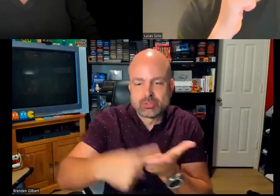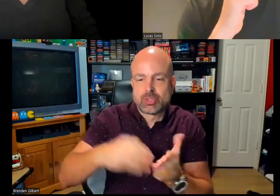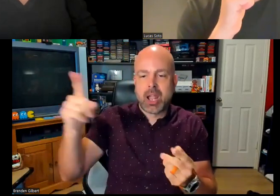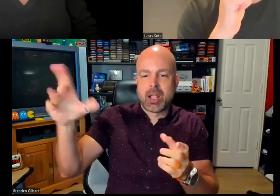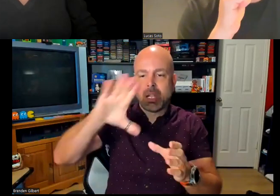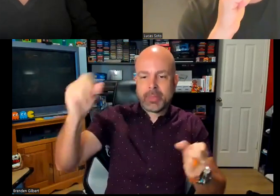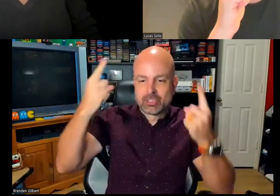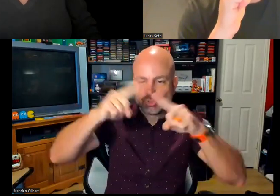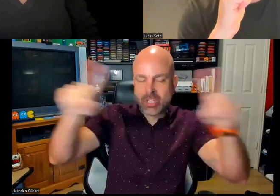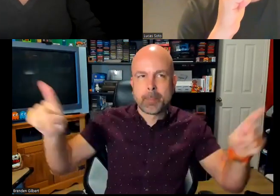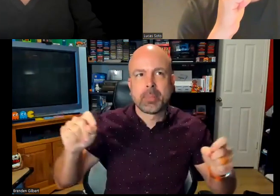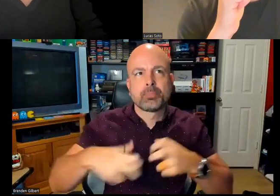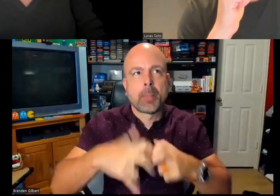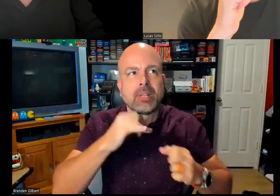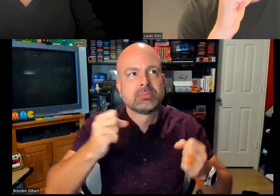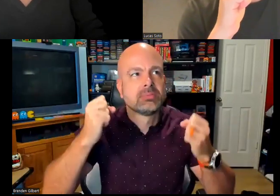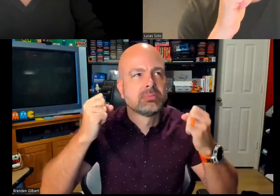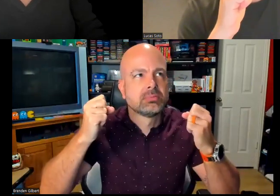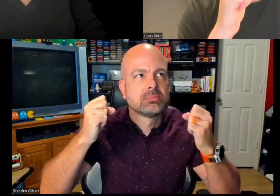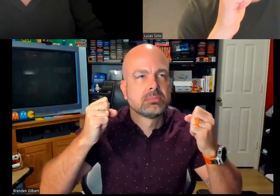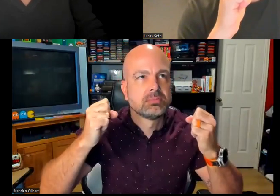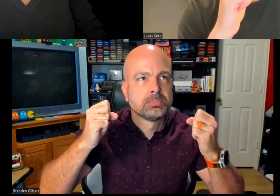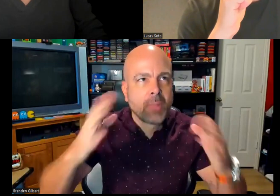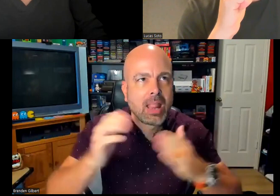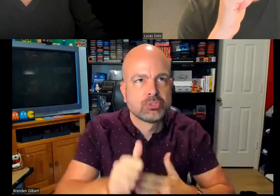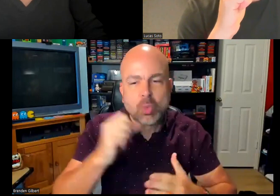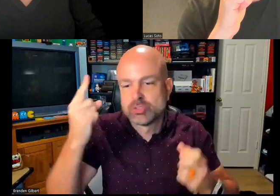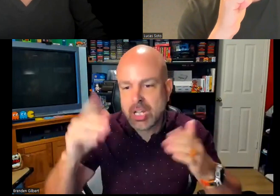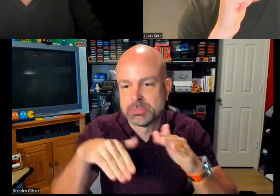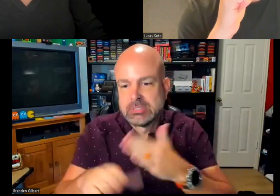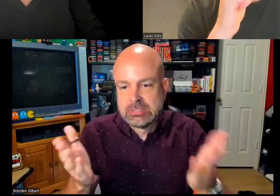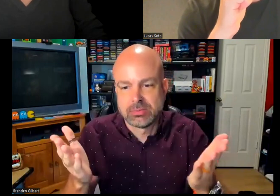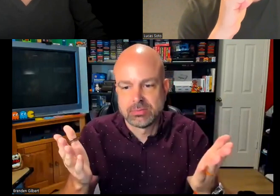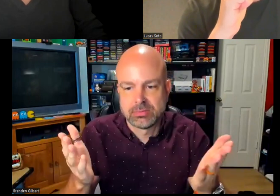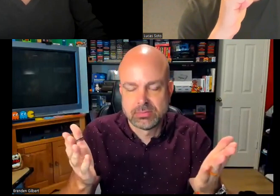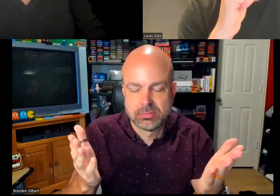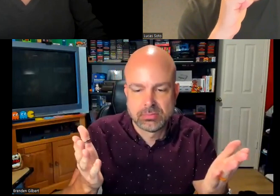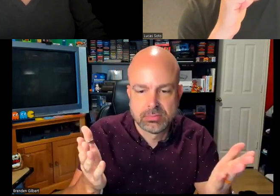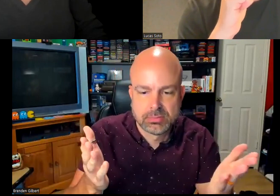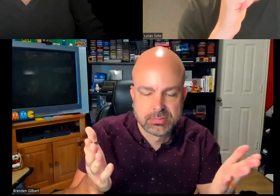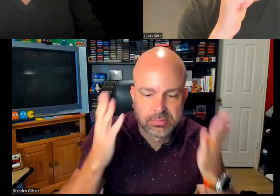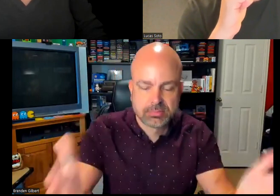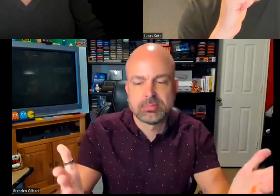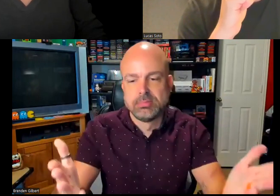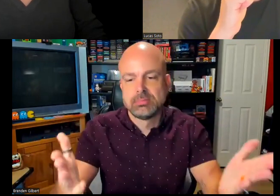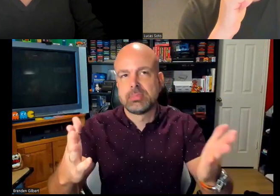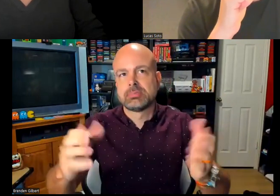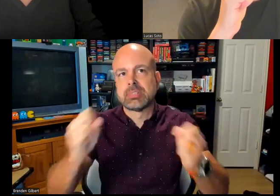from companies in the past. We would rather go about this with this open community discussion, and identify who those leaders